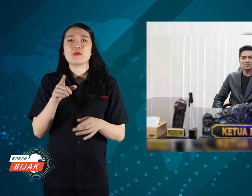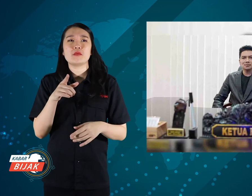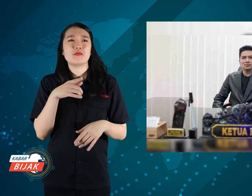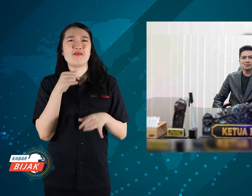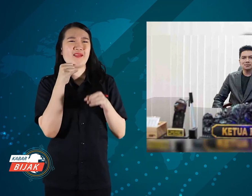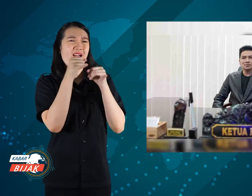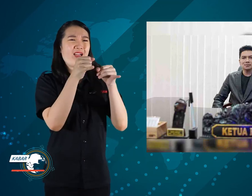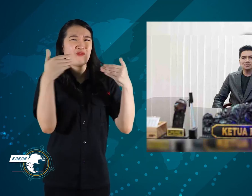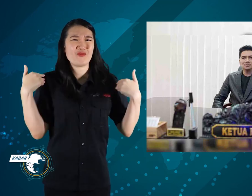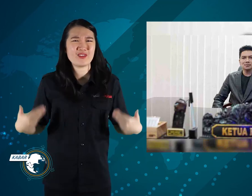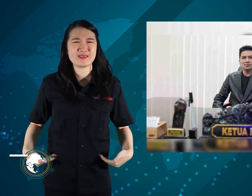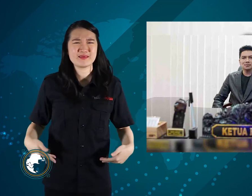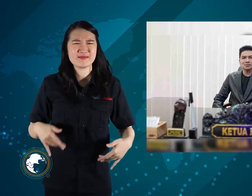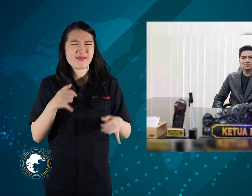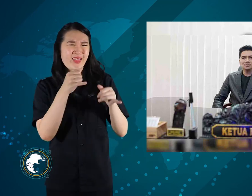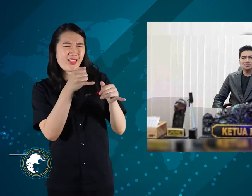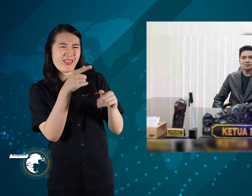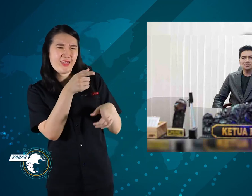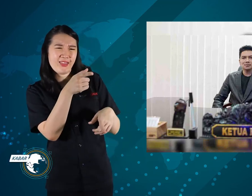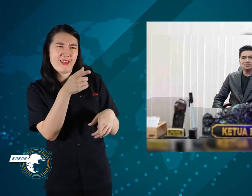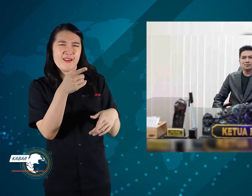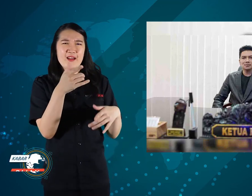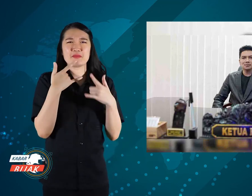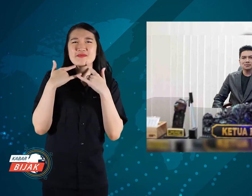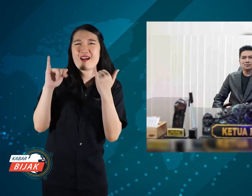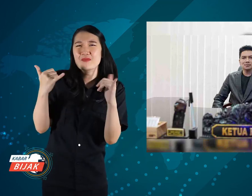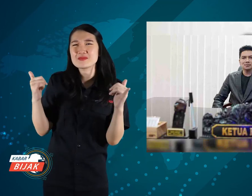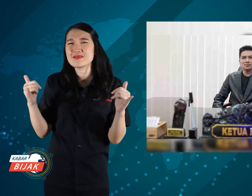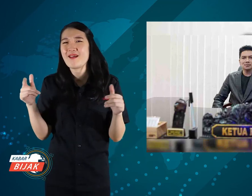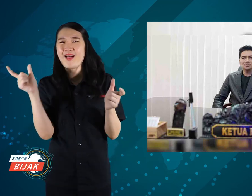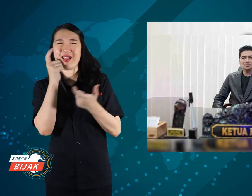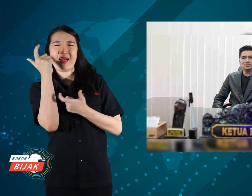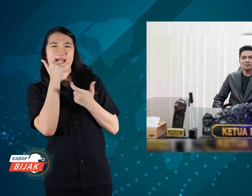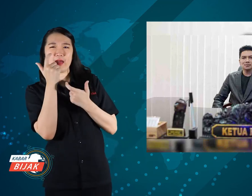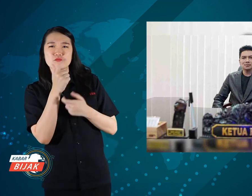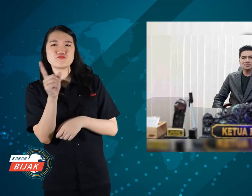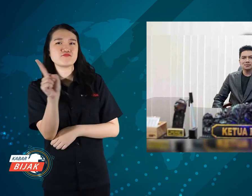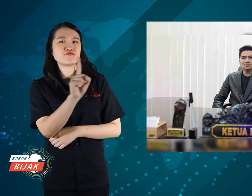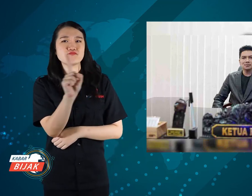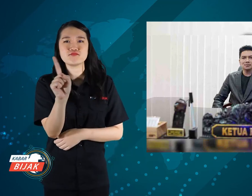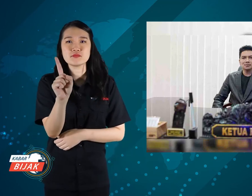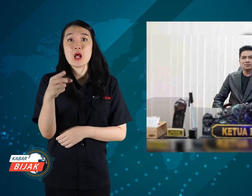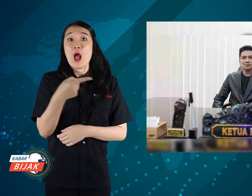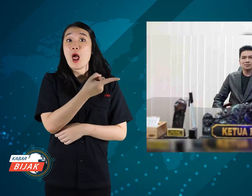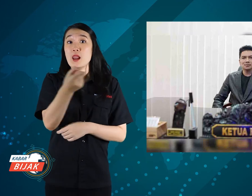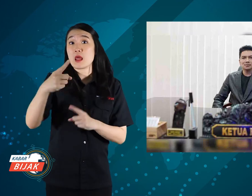like a joke laughing at the physical condition of a person with disabilities.